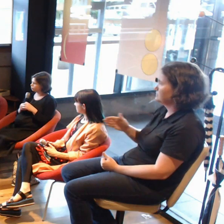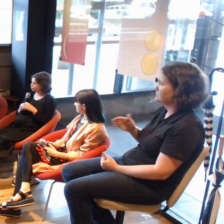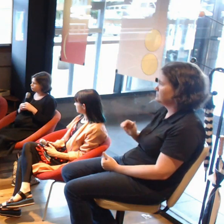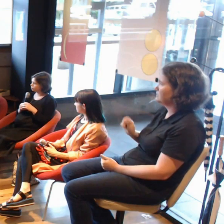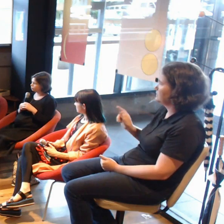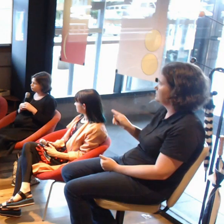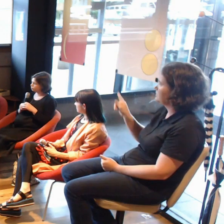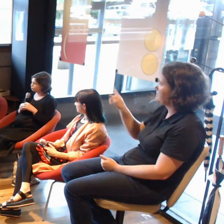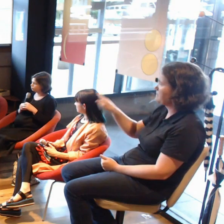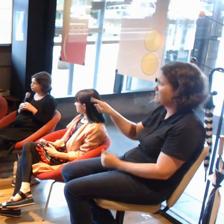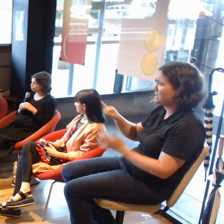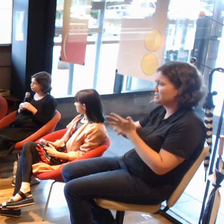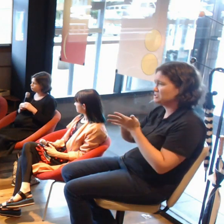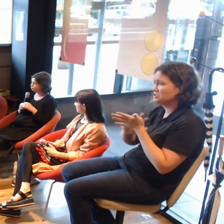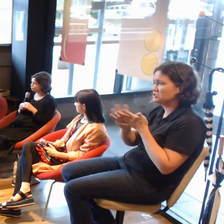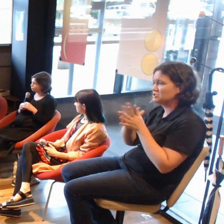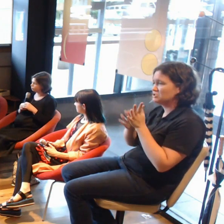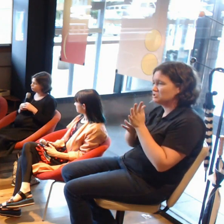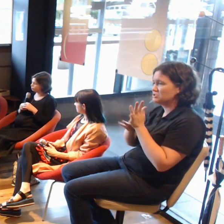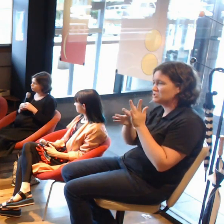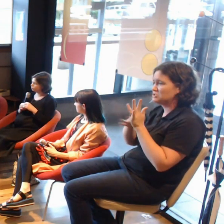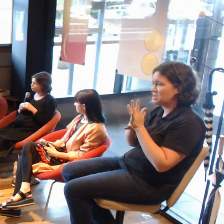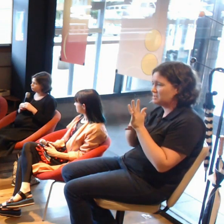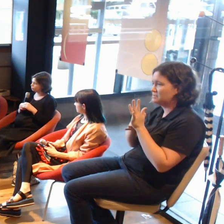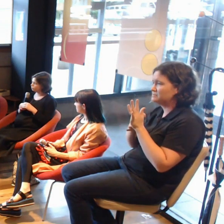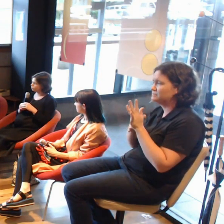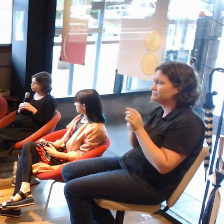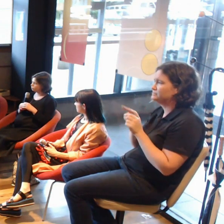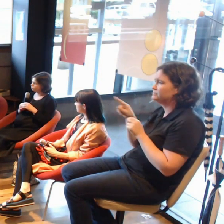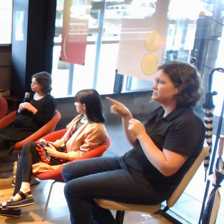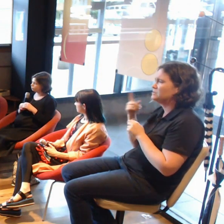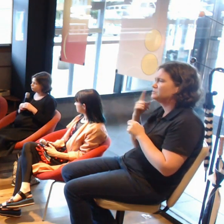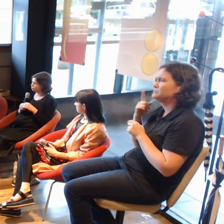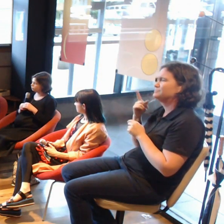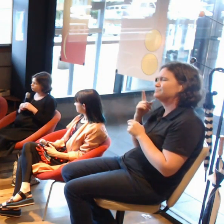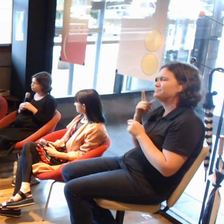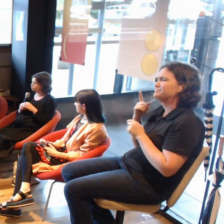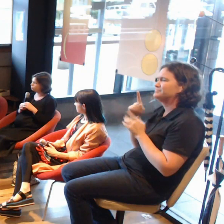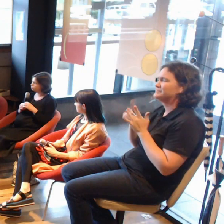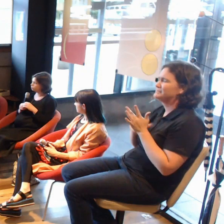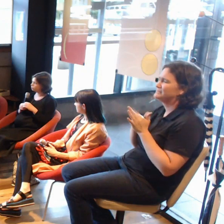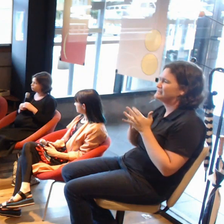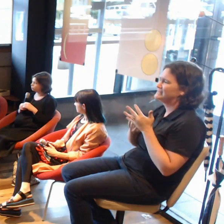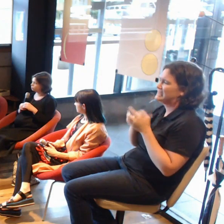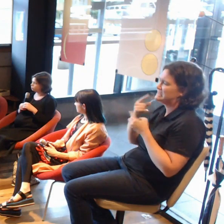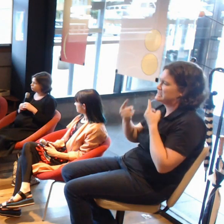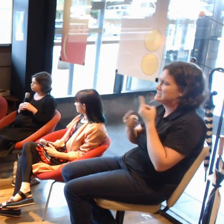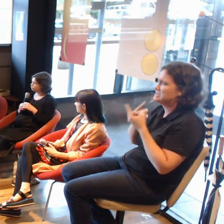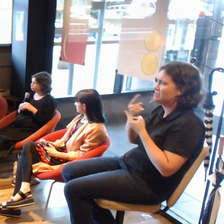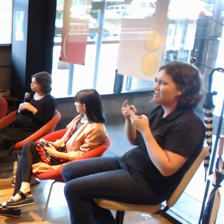How do you see what Jess has described with a DIY break into the AR space?